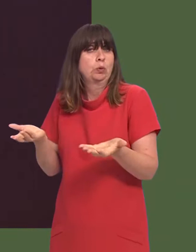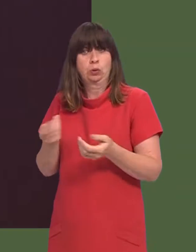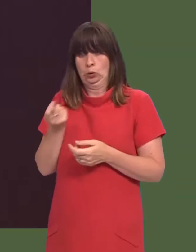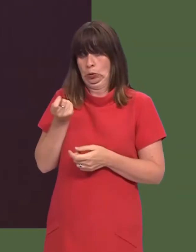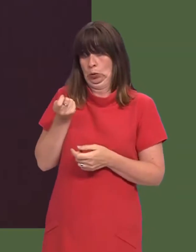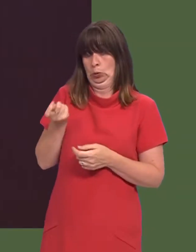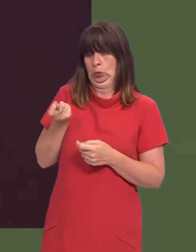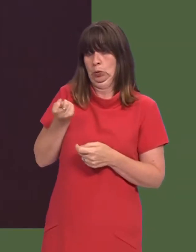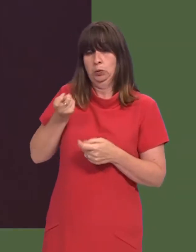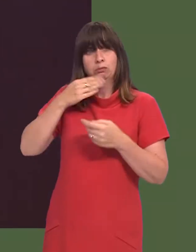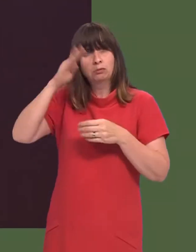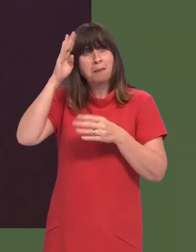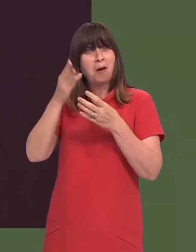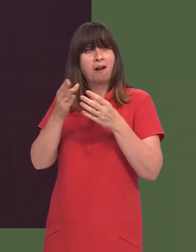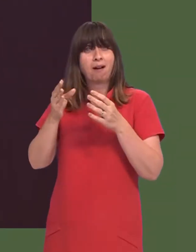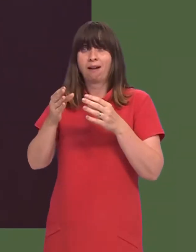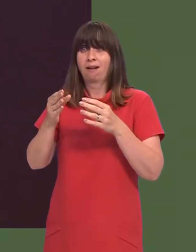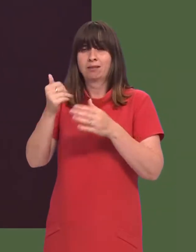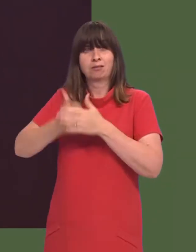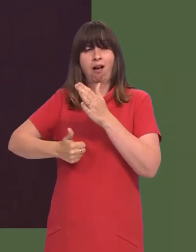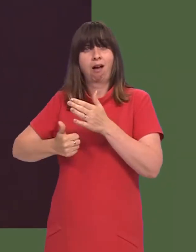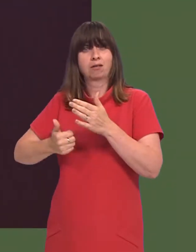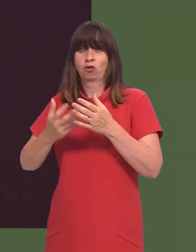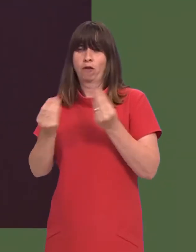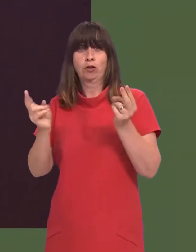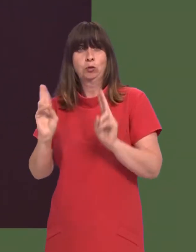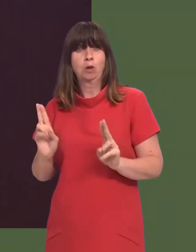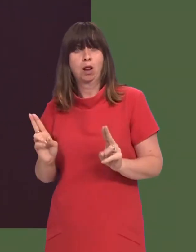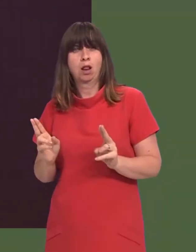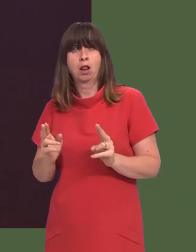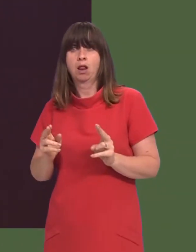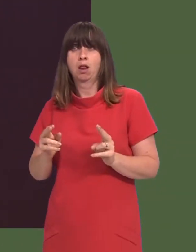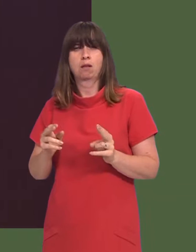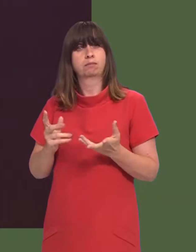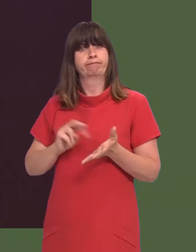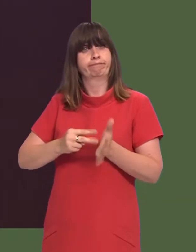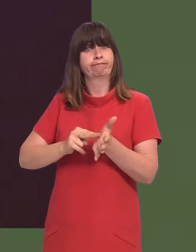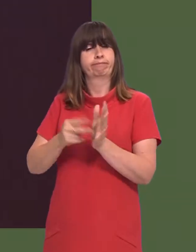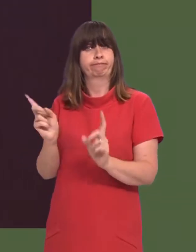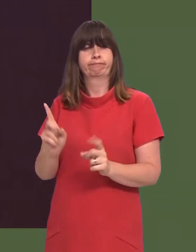start in just a few weeksí time, and what evaluation of the scheme in tackling holiday hunger will take place?